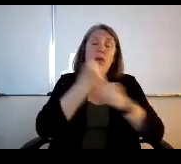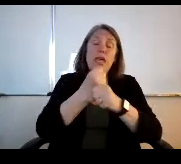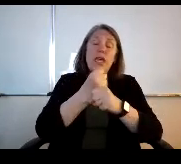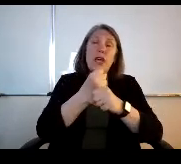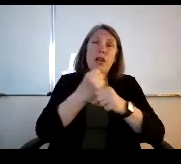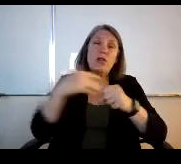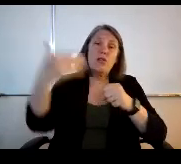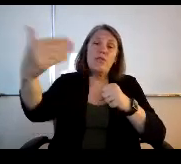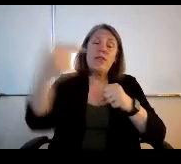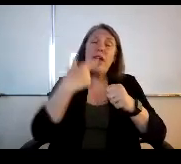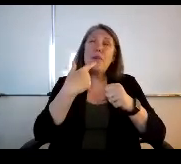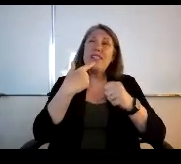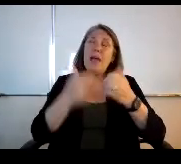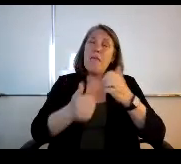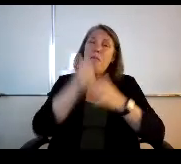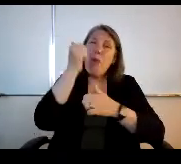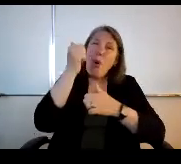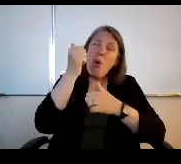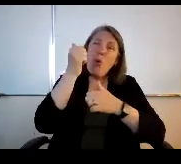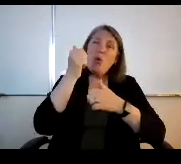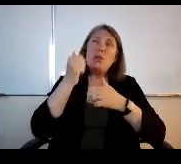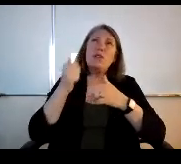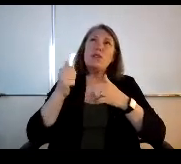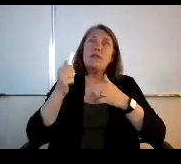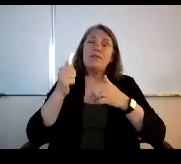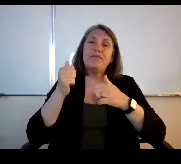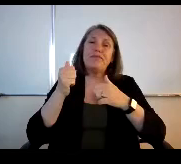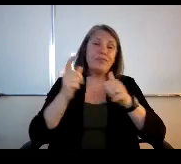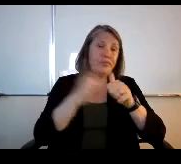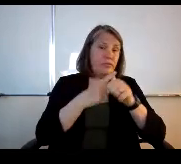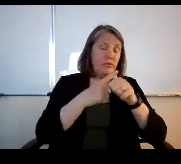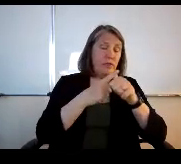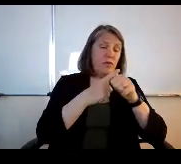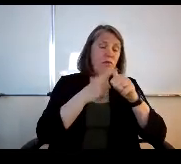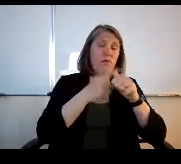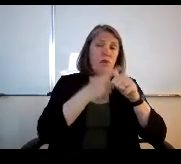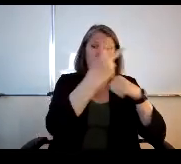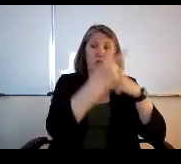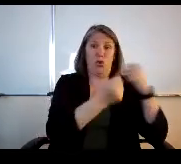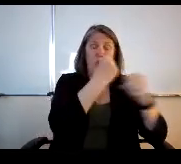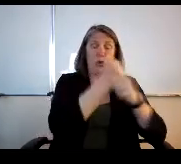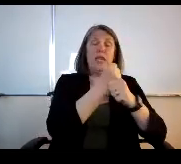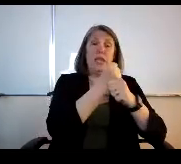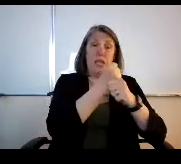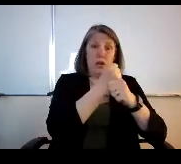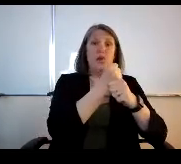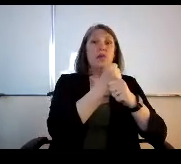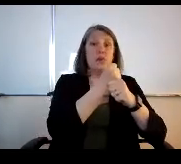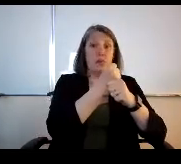I would say we've put the majority into the first two years, and we we certainly have some